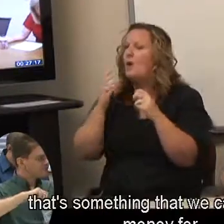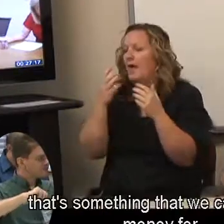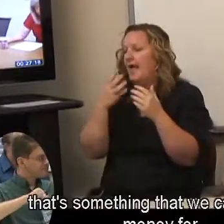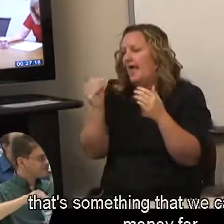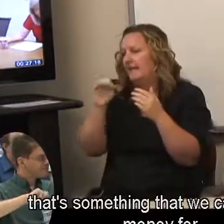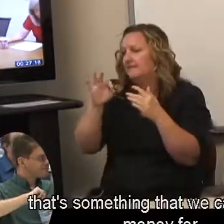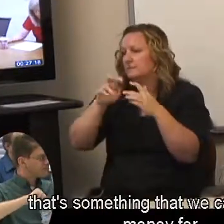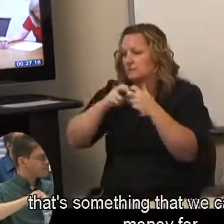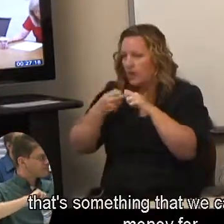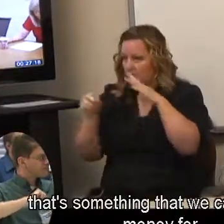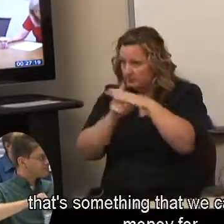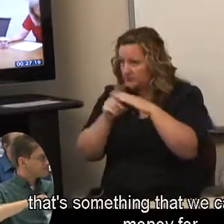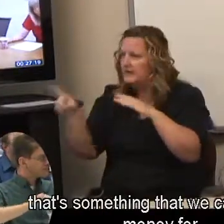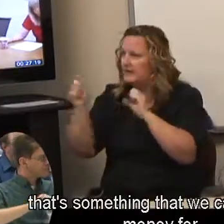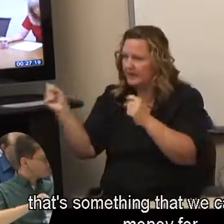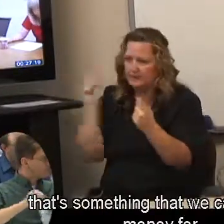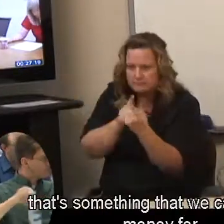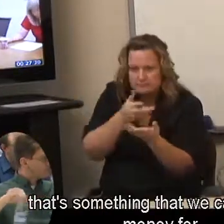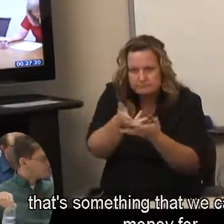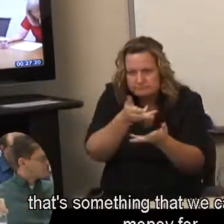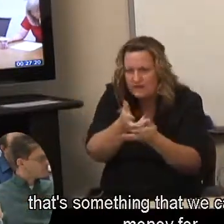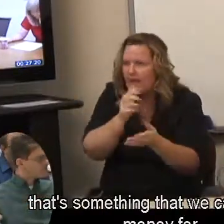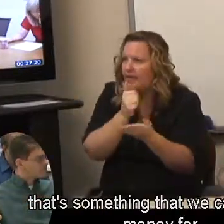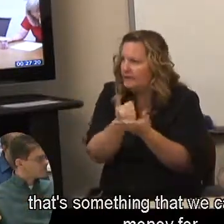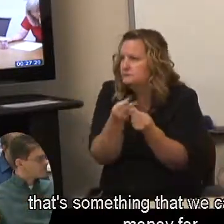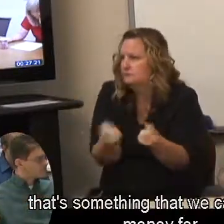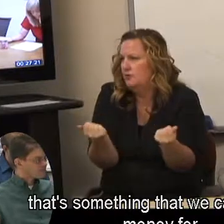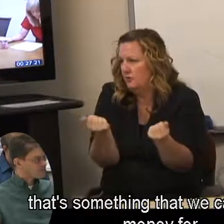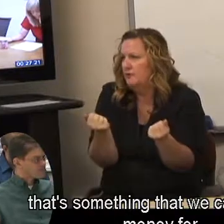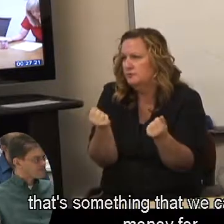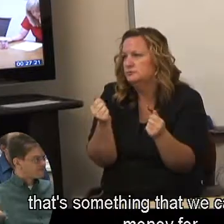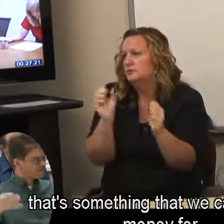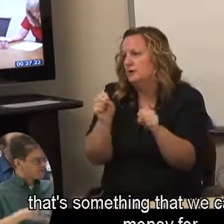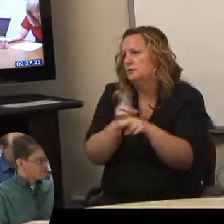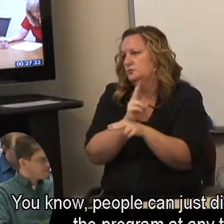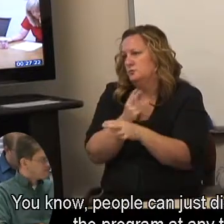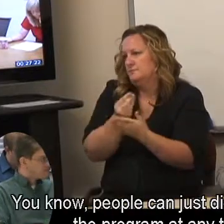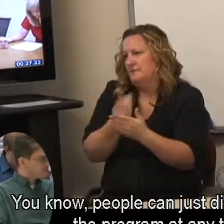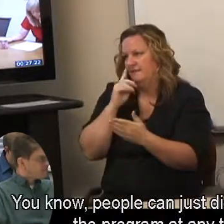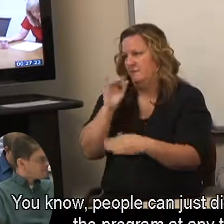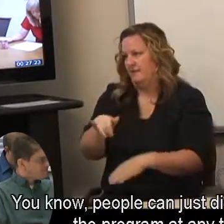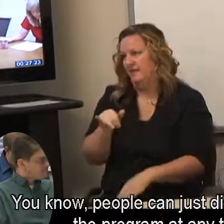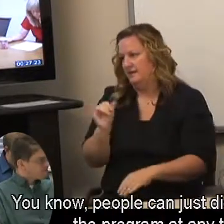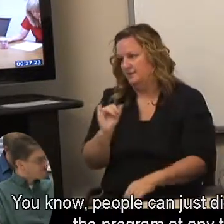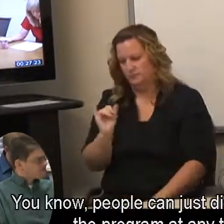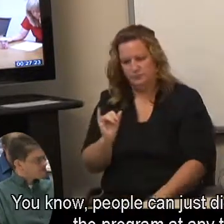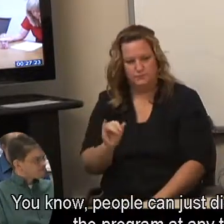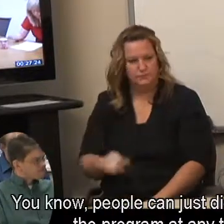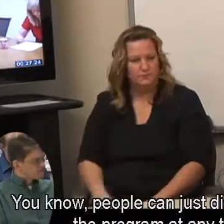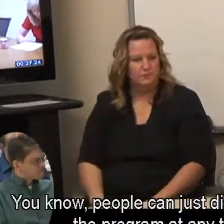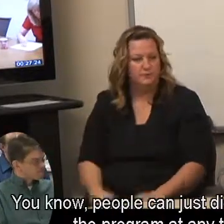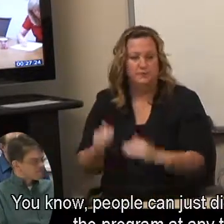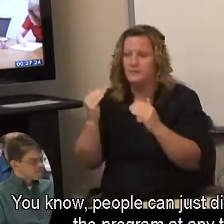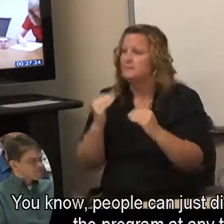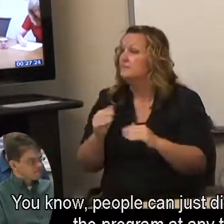that's something that we can use the money for. You know, people can just dis-enroll from the program at any time